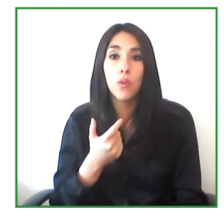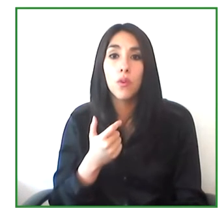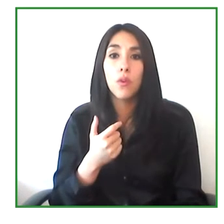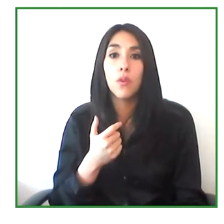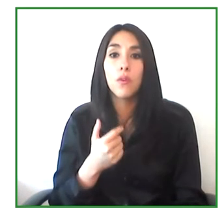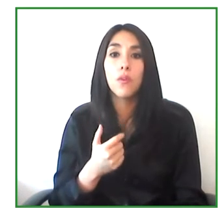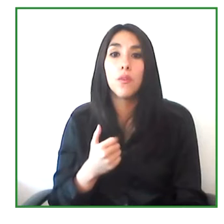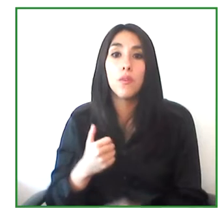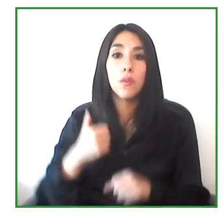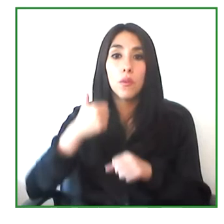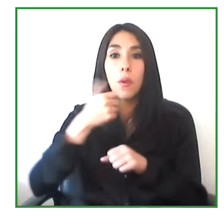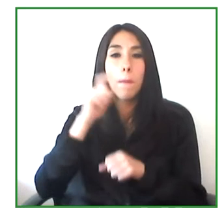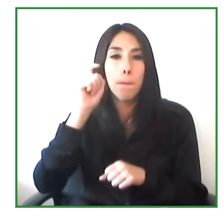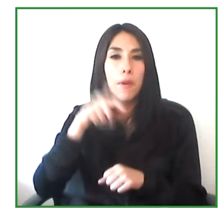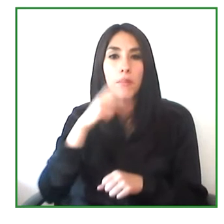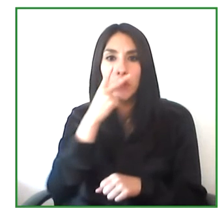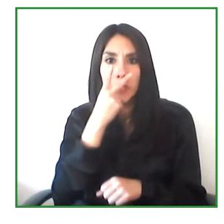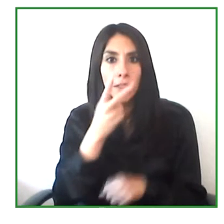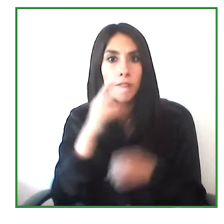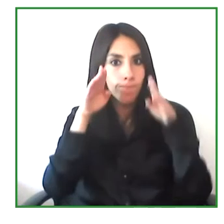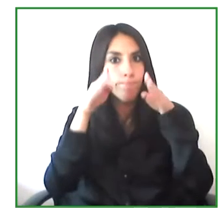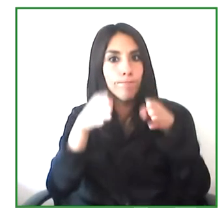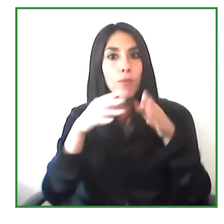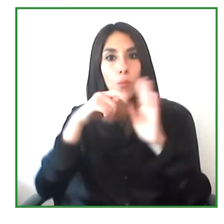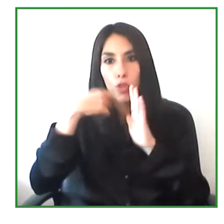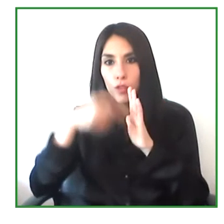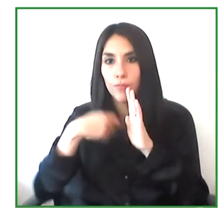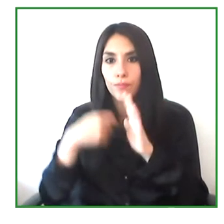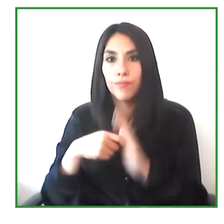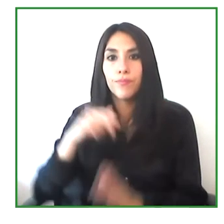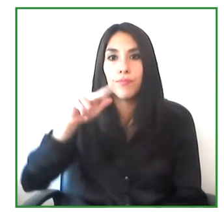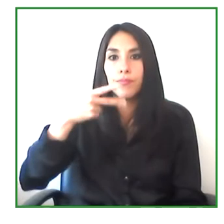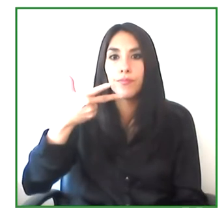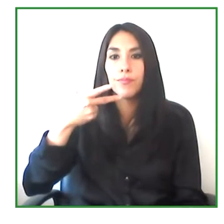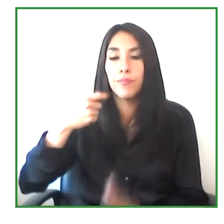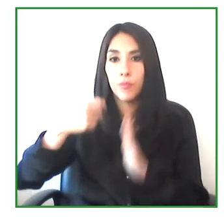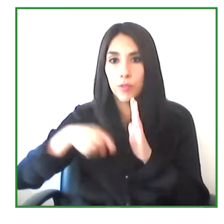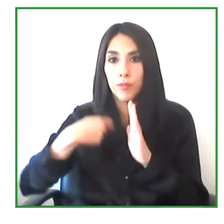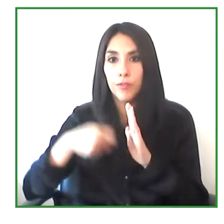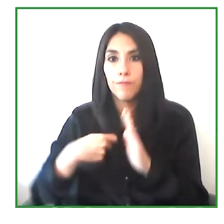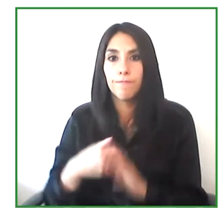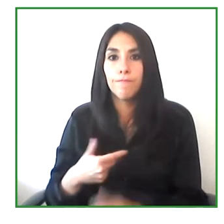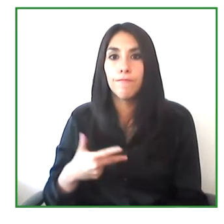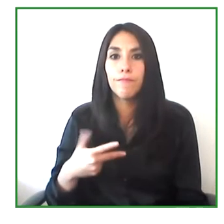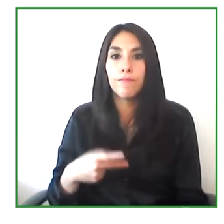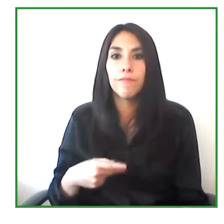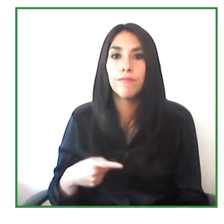We had focused this project in three main programs. First one, the Labor inclusion program.